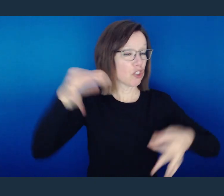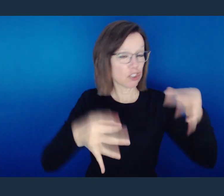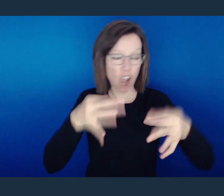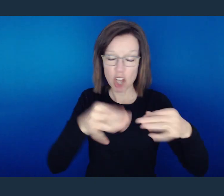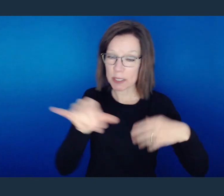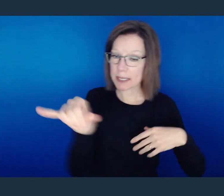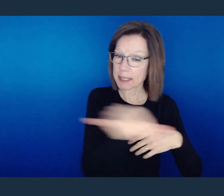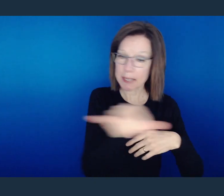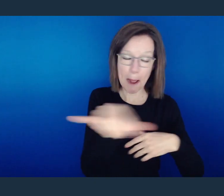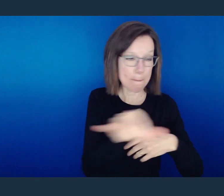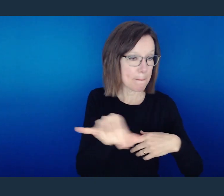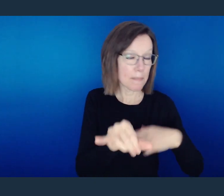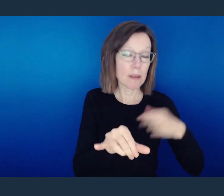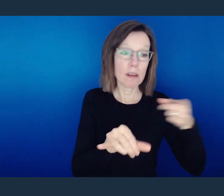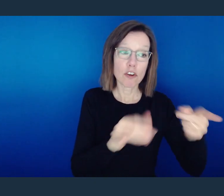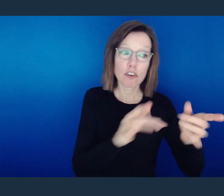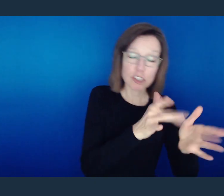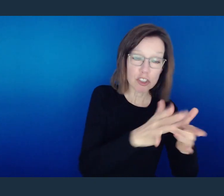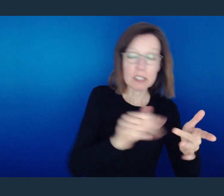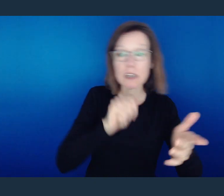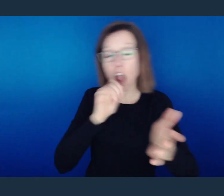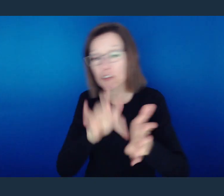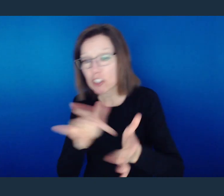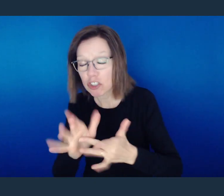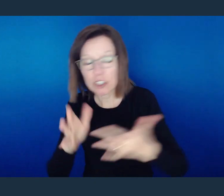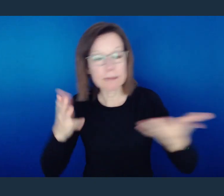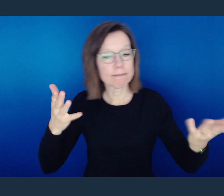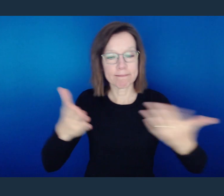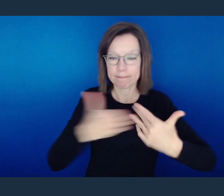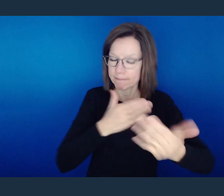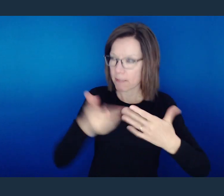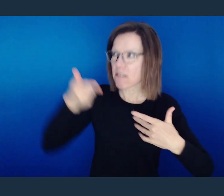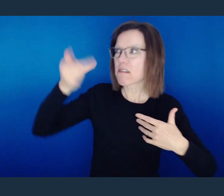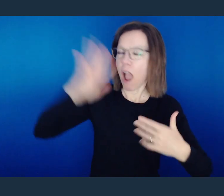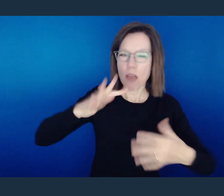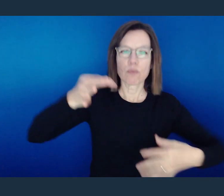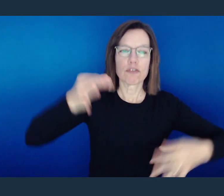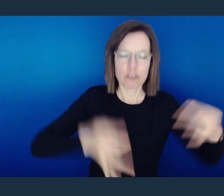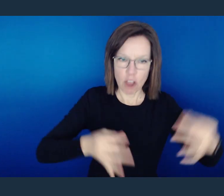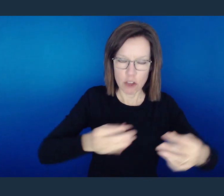to that same judgment that we might seem to put on someone else, we must also recognize